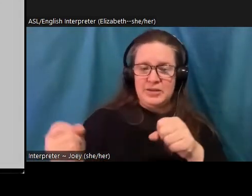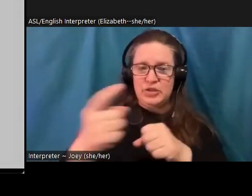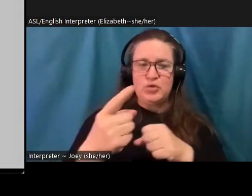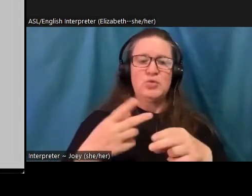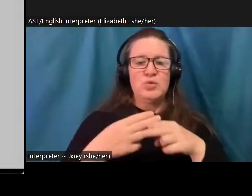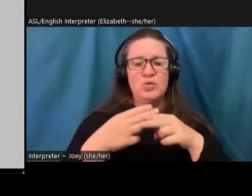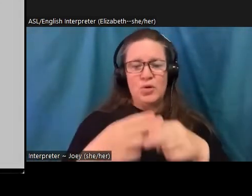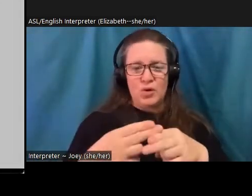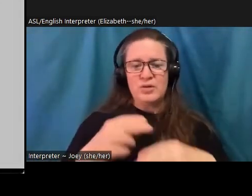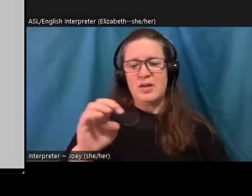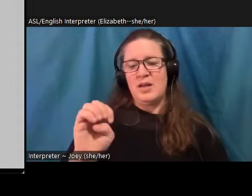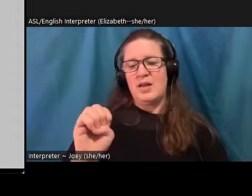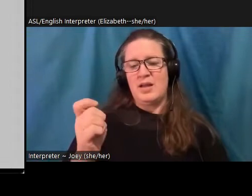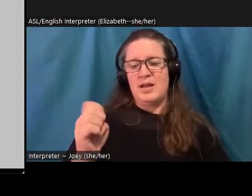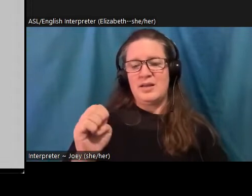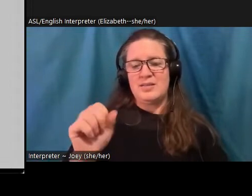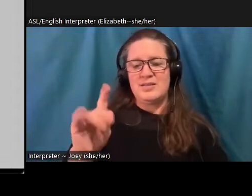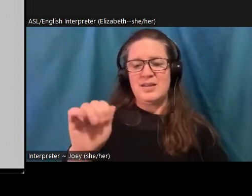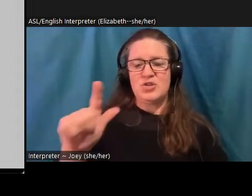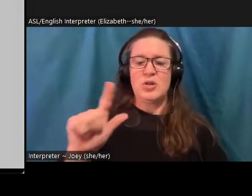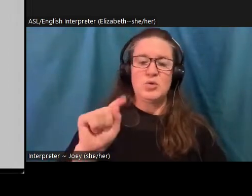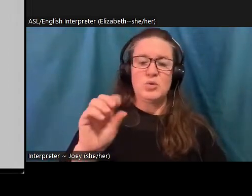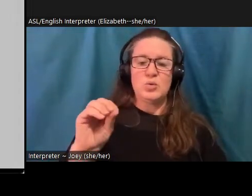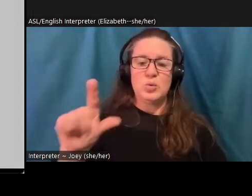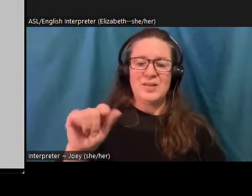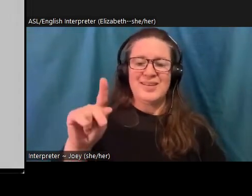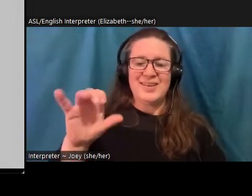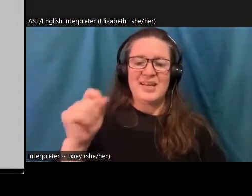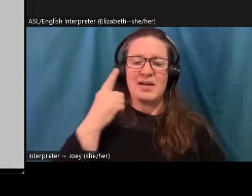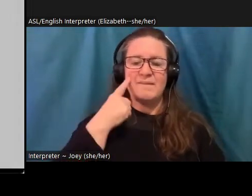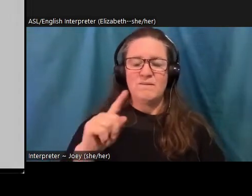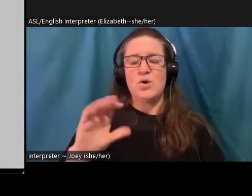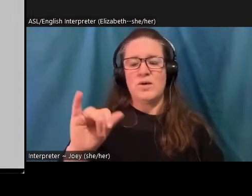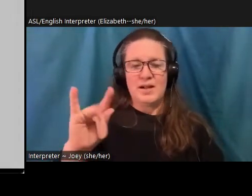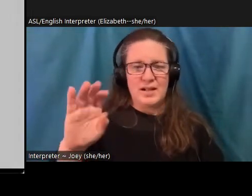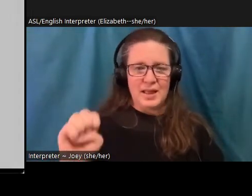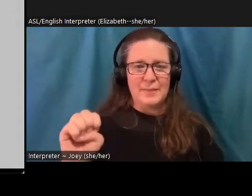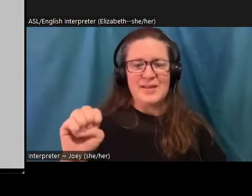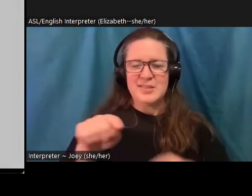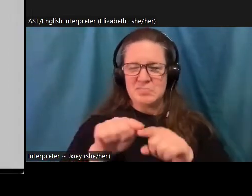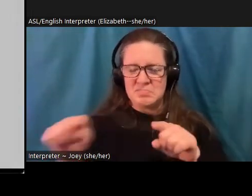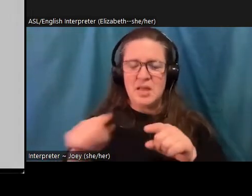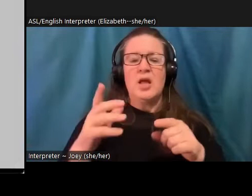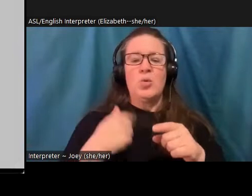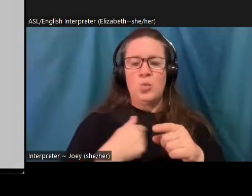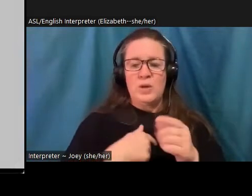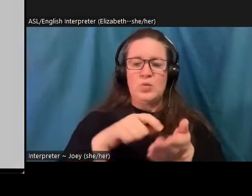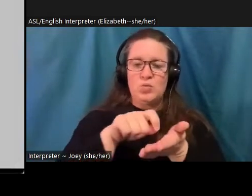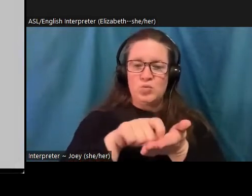I'm co editing this with Sarah Ray. And the premise of the whole project, as we write in the introduction here is that